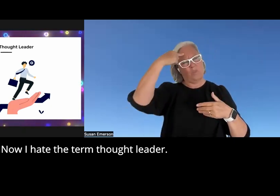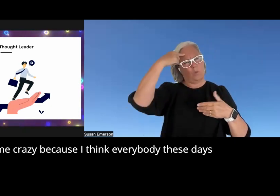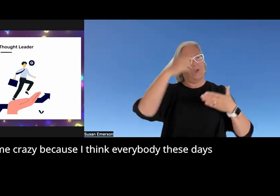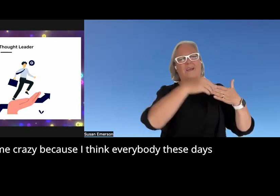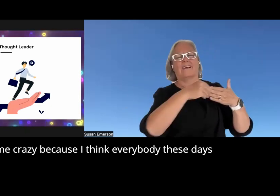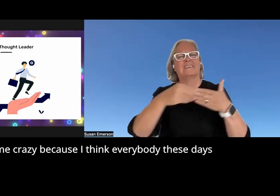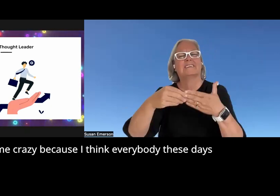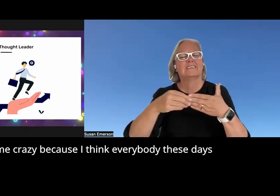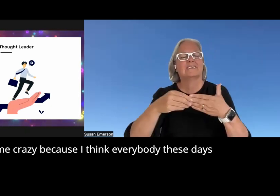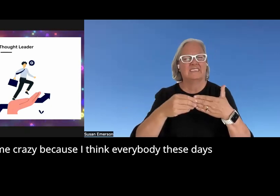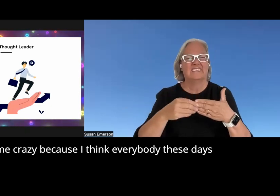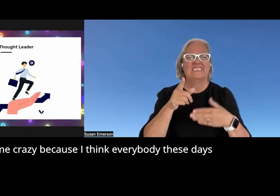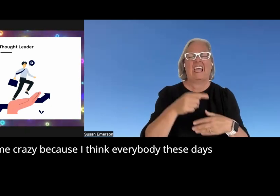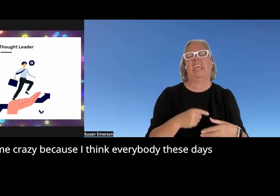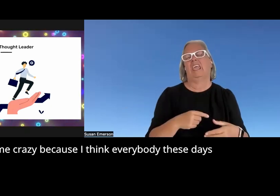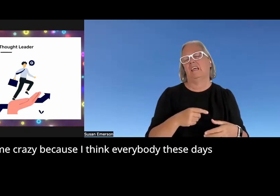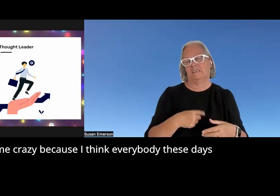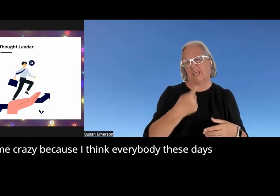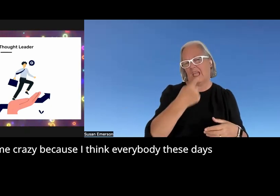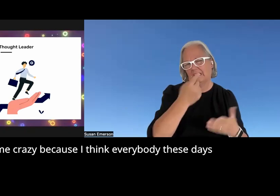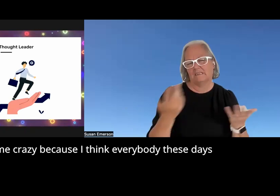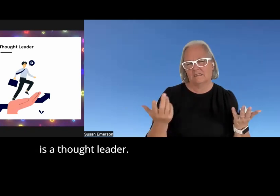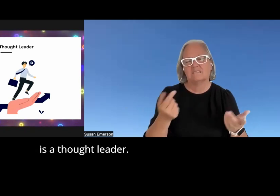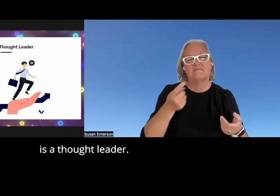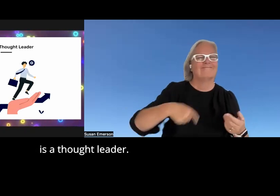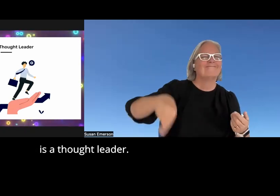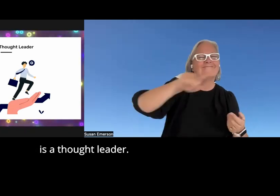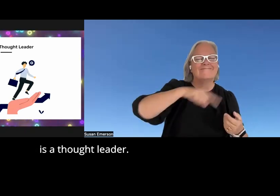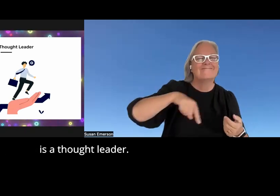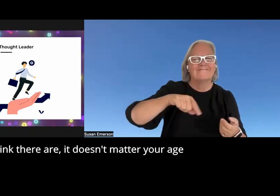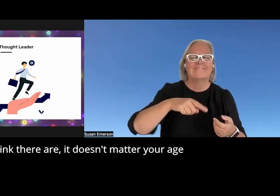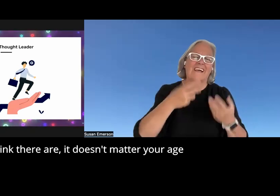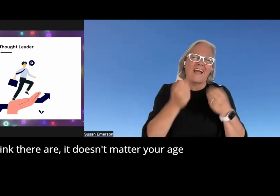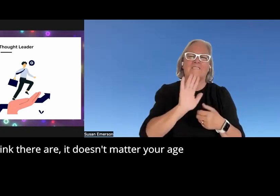it drives me crazy because I think everybody these days is a thought leader I think there are you